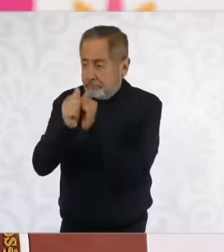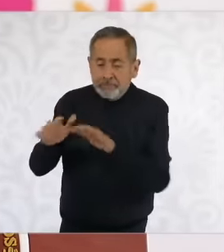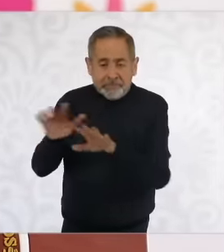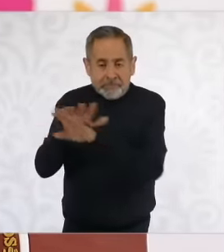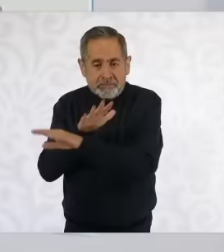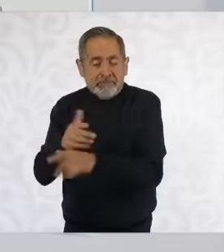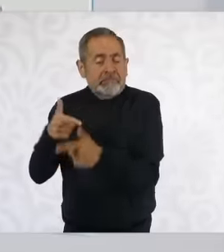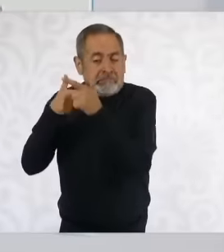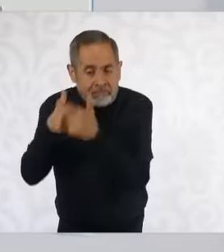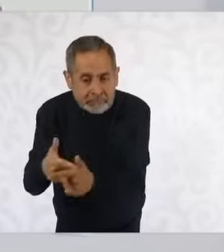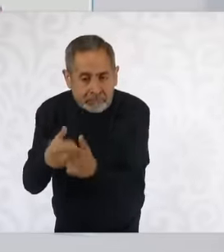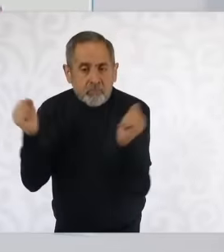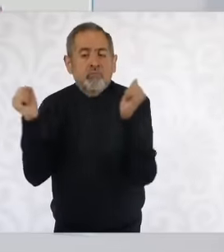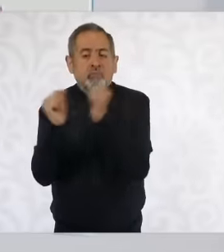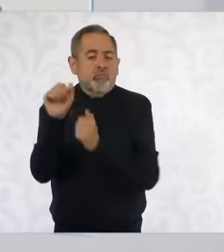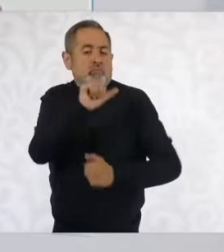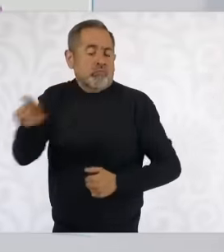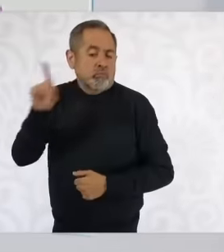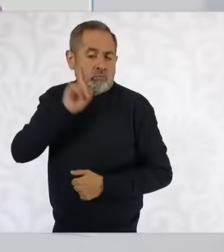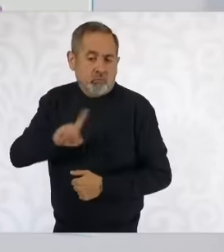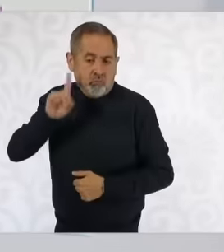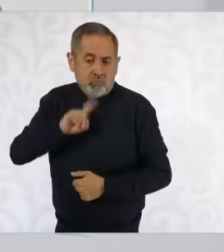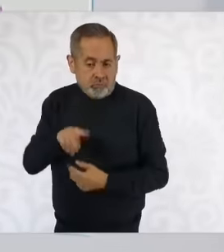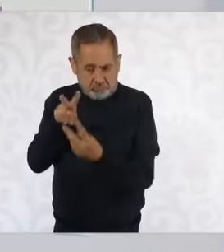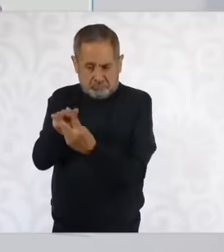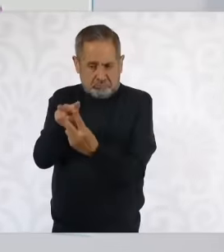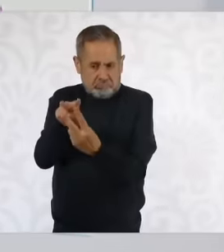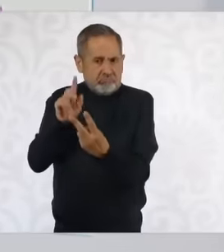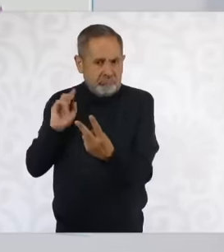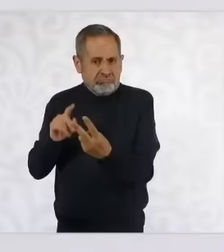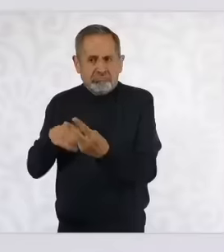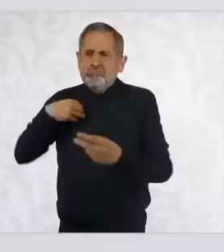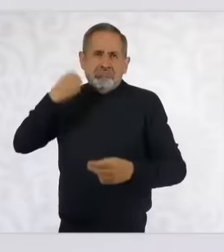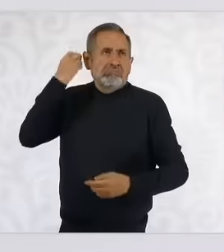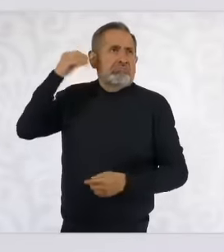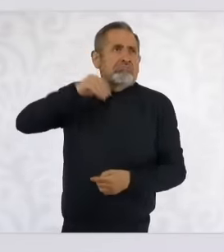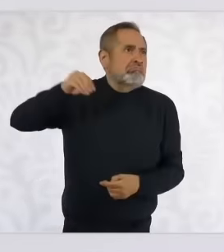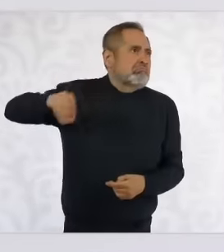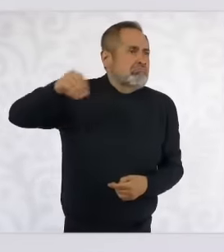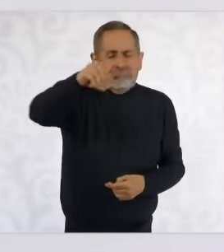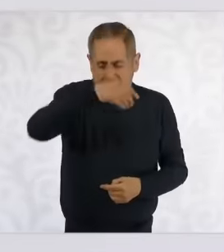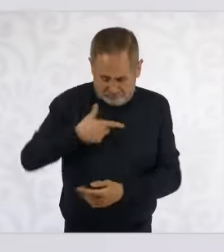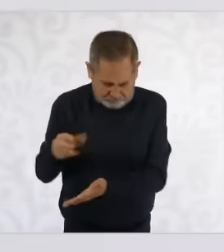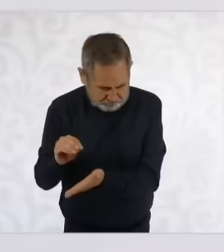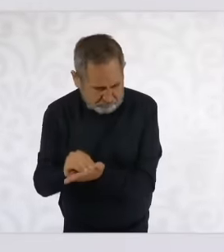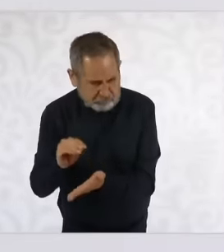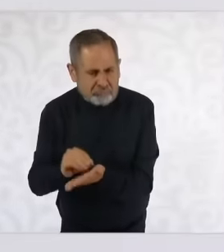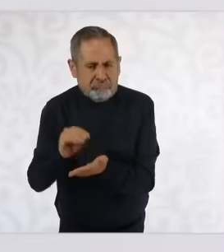were the two things that I said throughout the campaign and that to date I continue